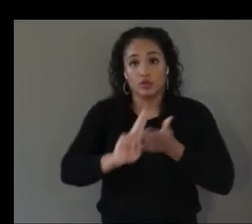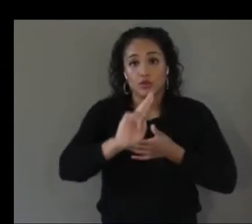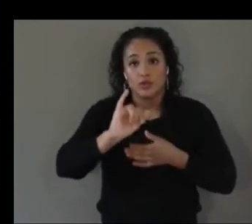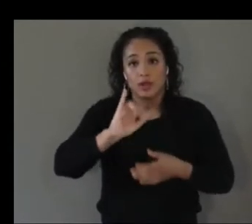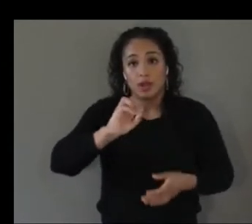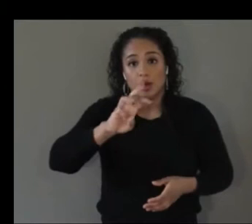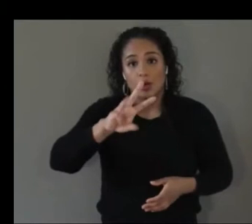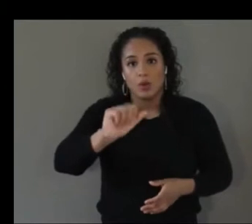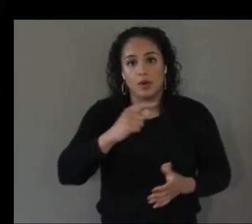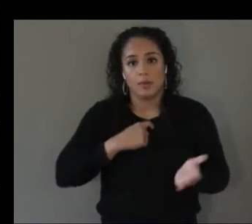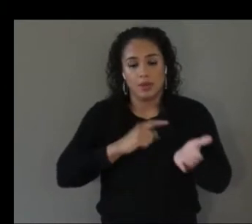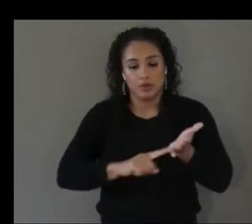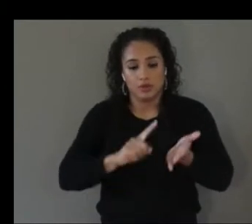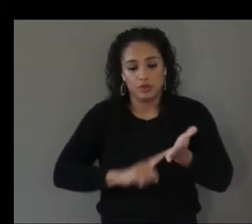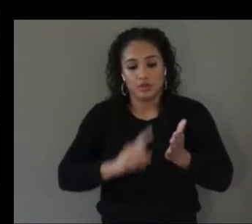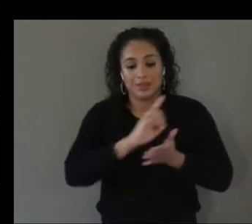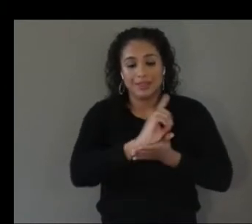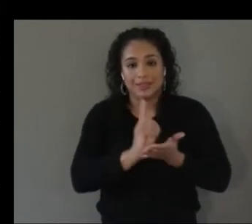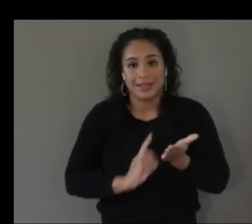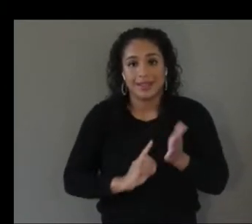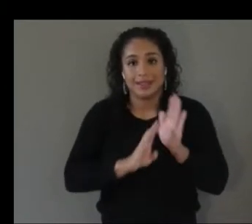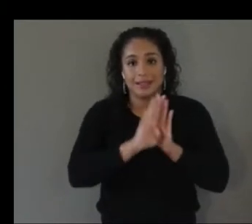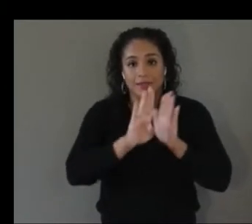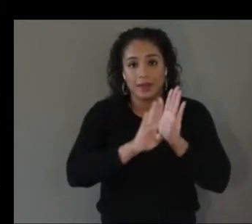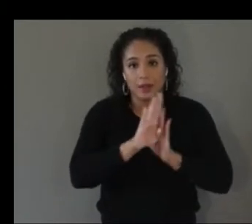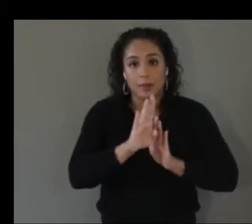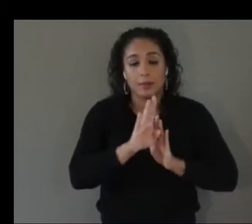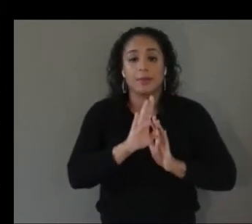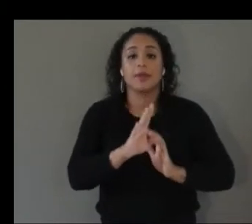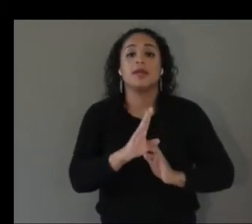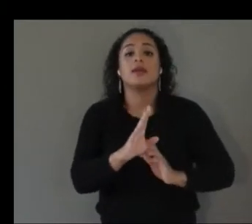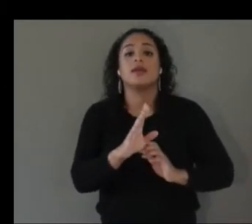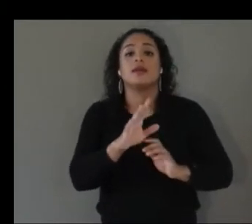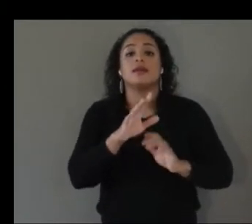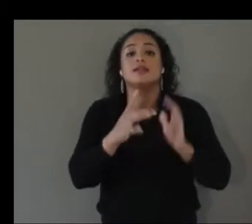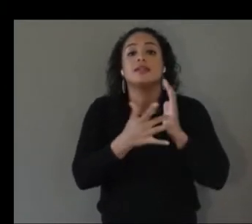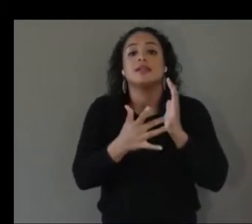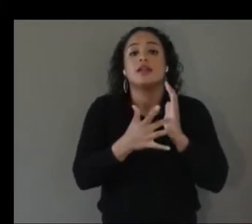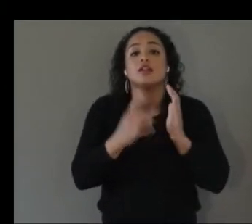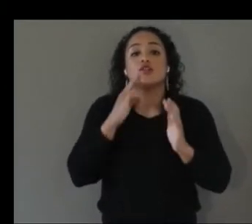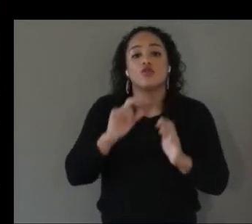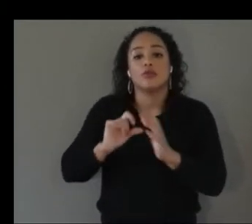developing and evaluating technologies to enhance quality of life for people with visual impairments